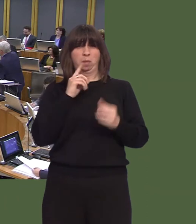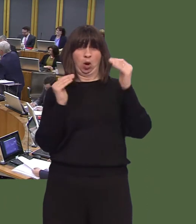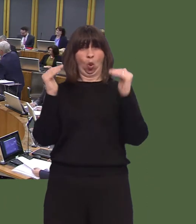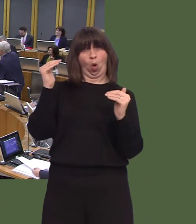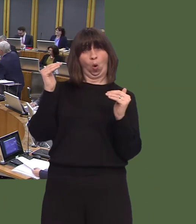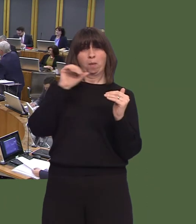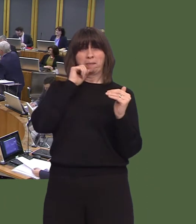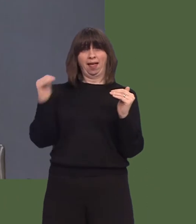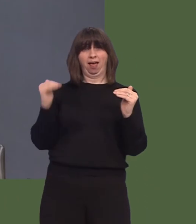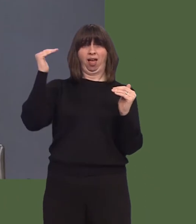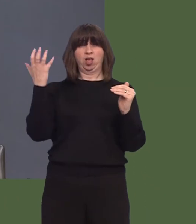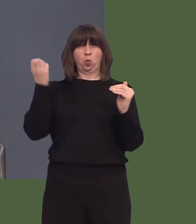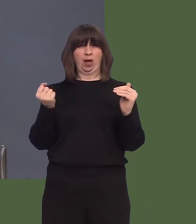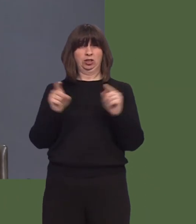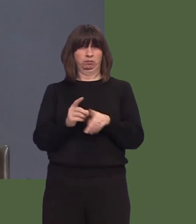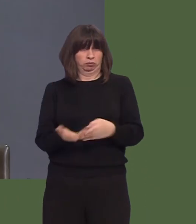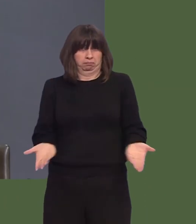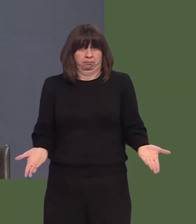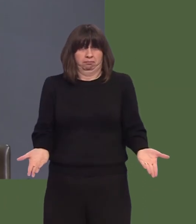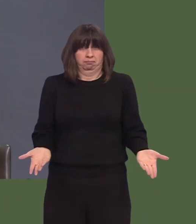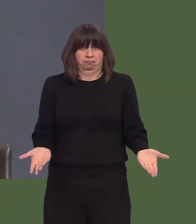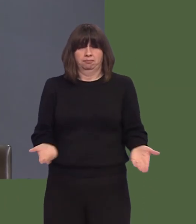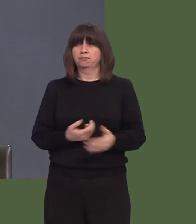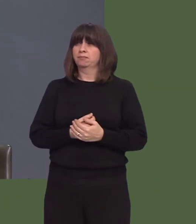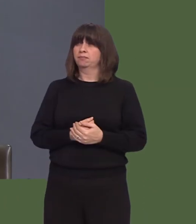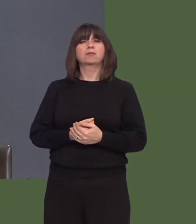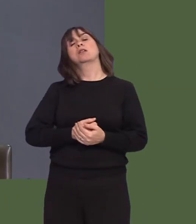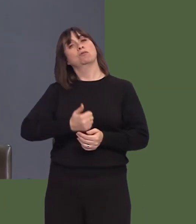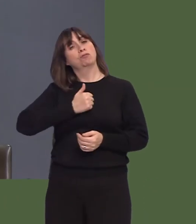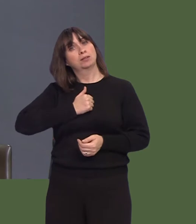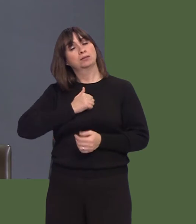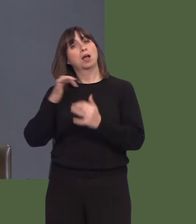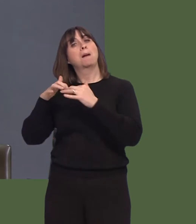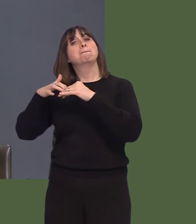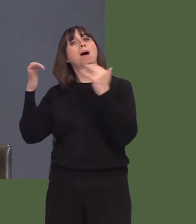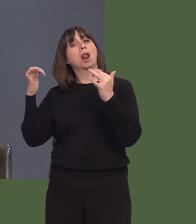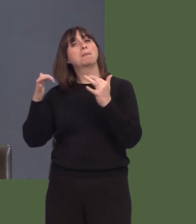cwota rhywedd i'r system etholiadol ar gyfer etholiadau nesaf y Cynulliad Cenedlaethol, yn rhywbeth i fynd ar ei Ùl o?